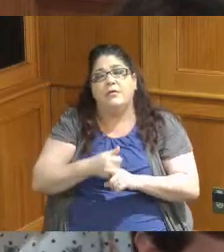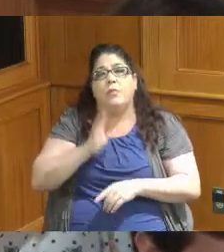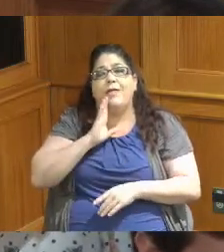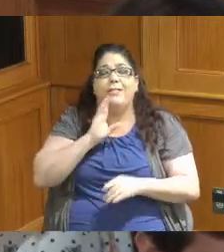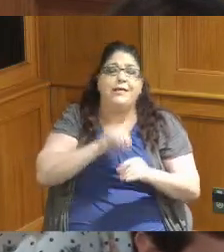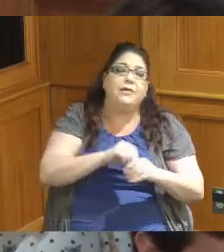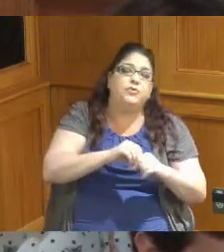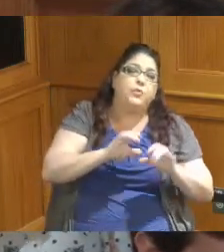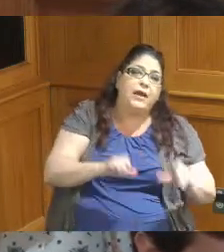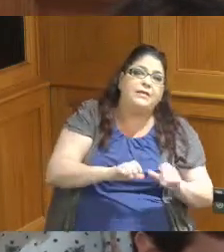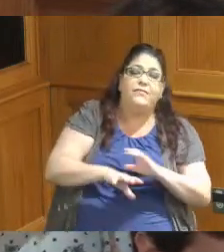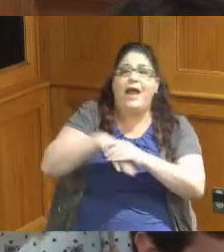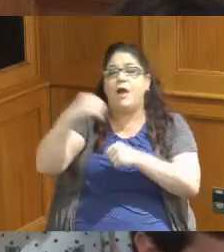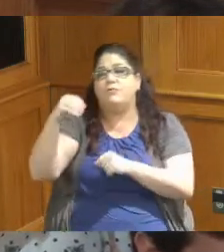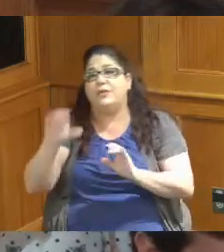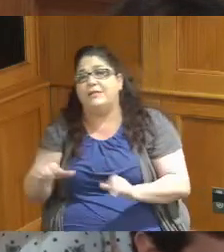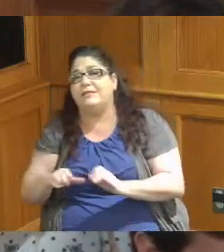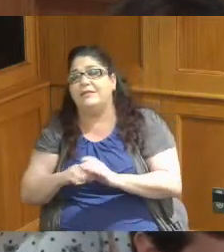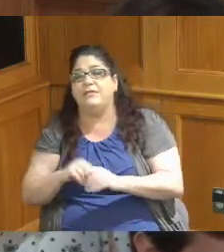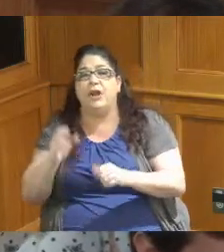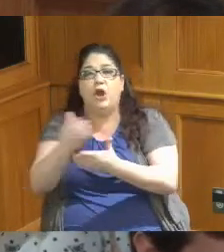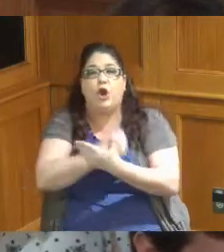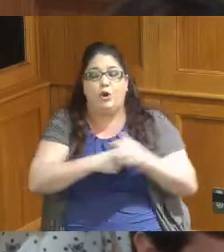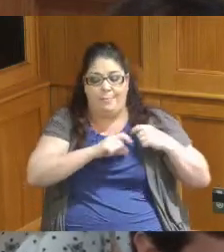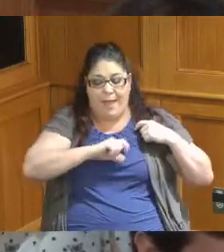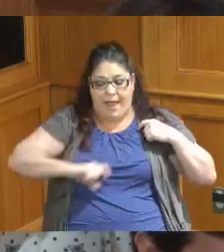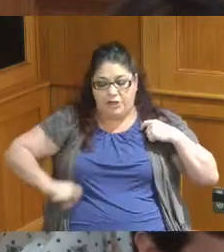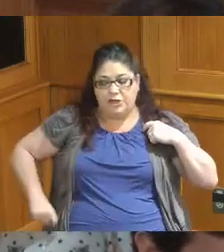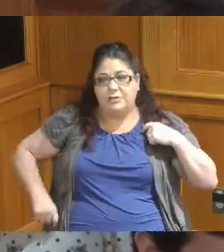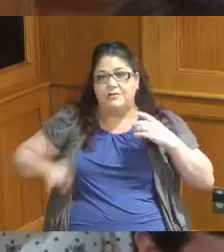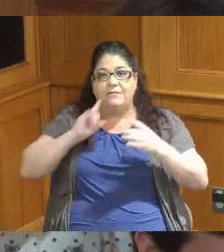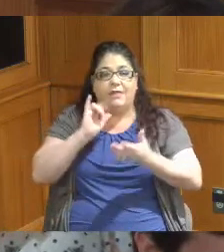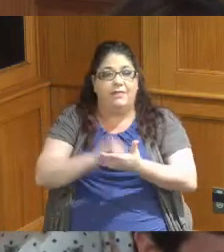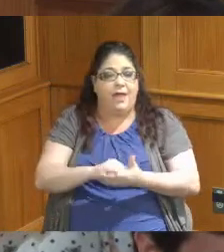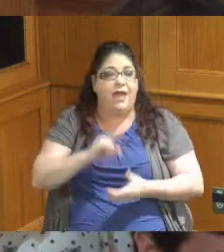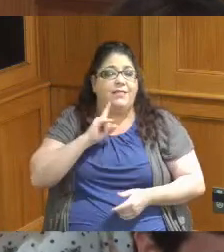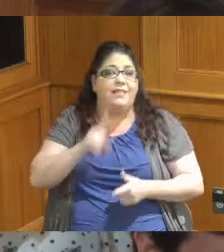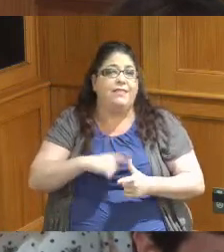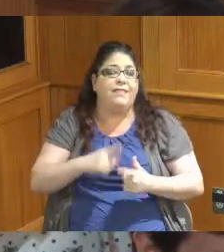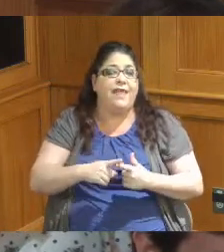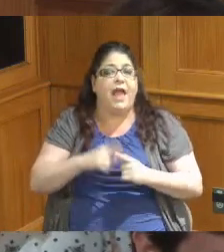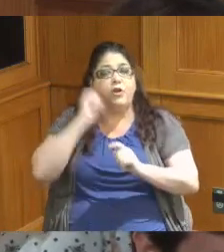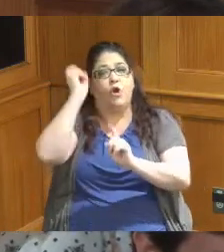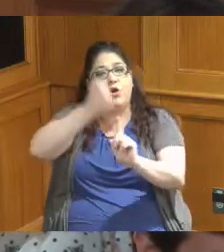activities they'll earn badges learn archery and get to participate in the wonderful cookie